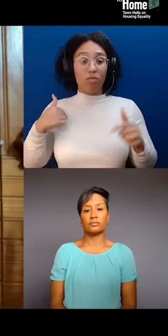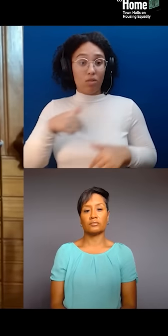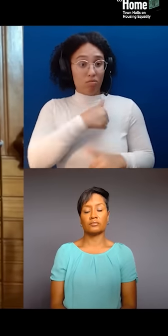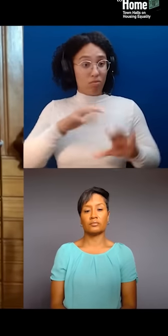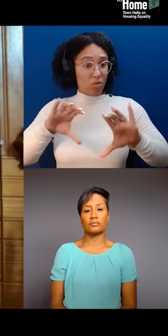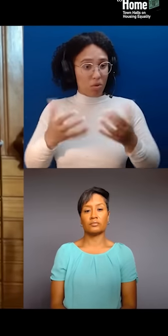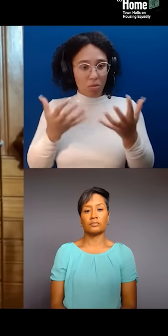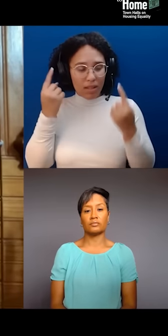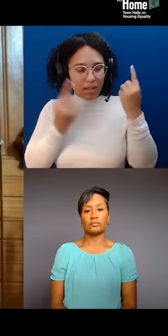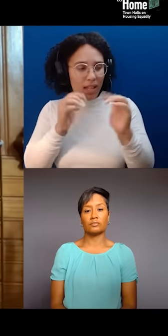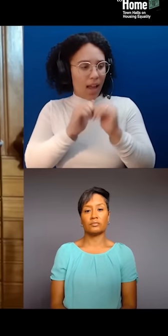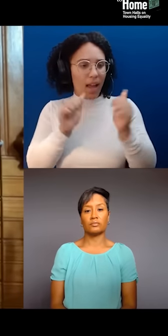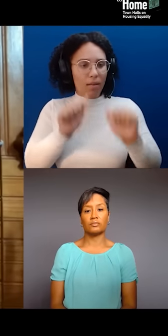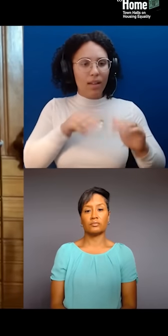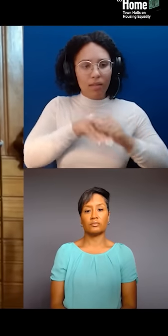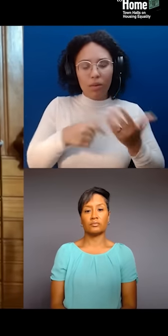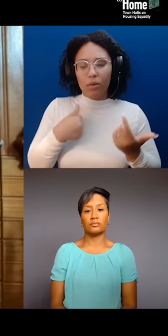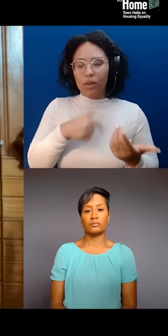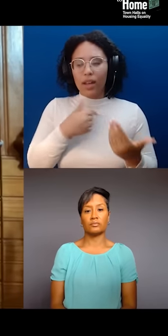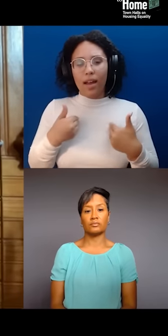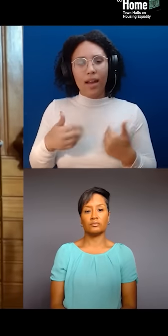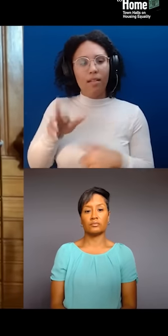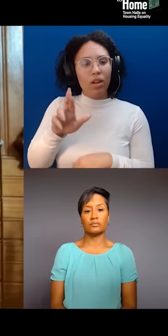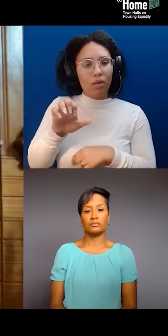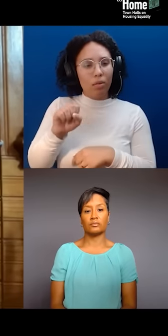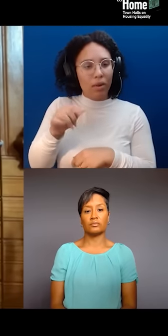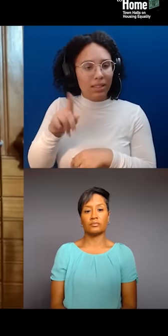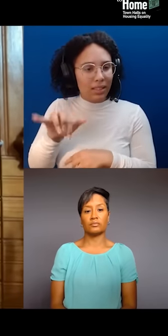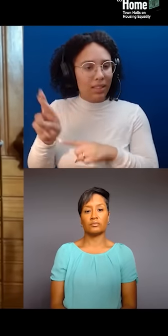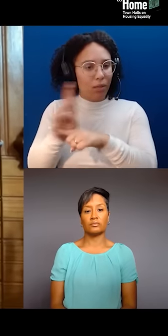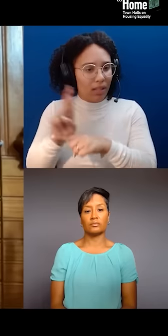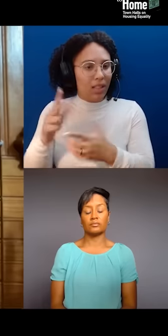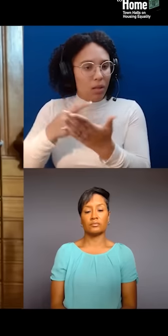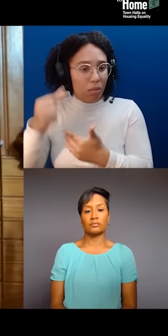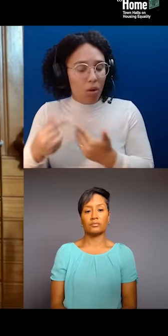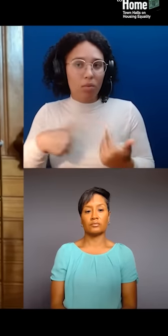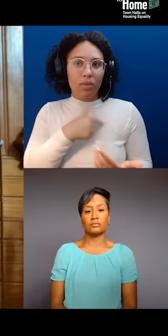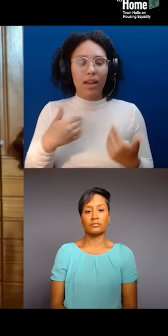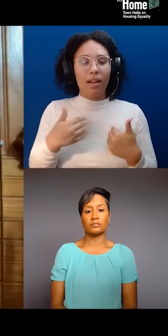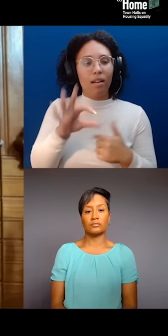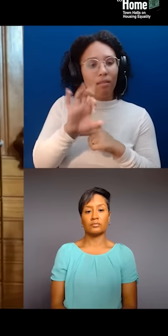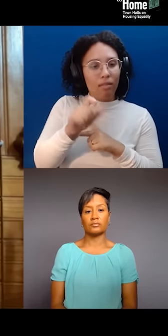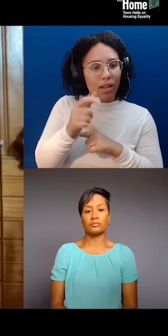We run indigenous programs for indigenous people, not just to educate outsiders,